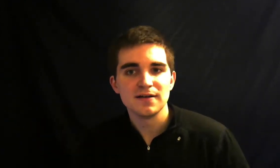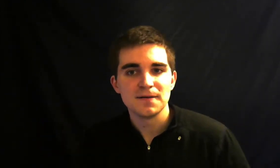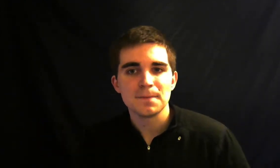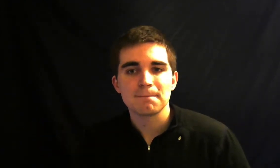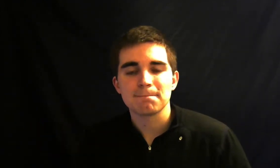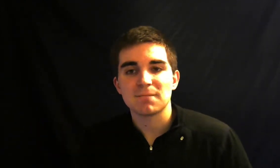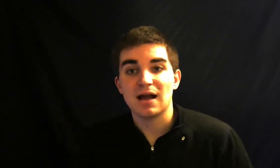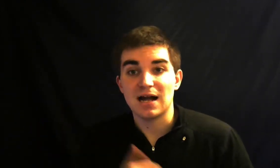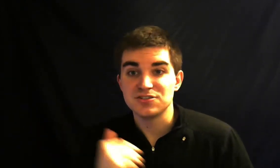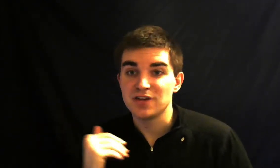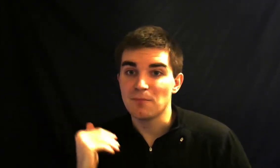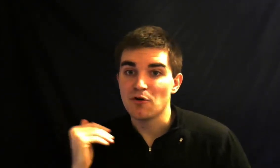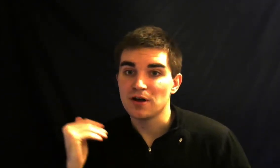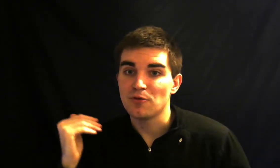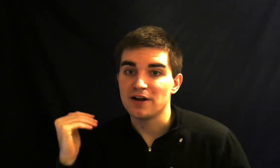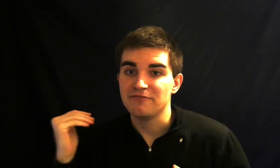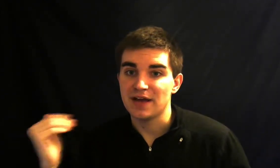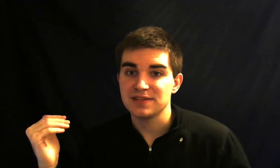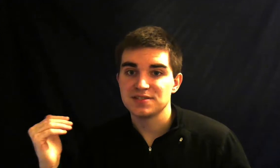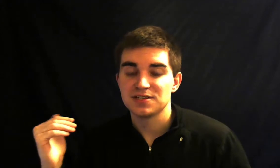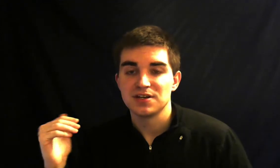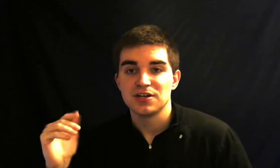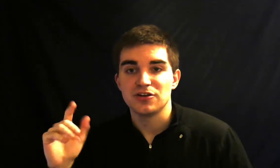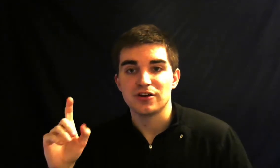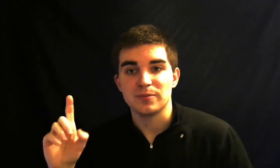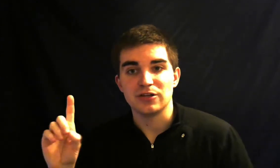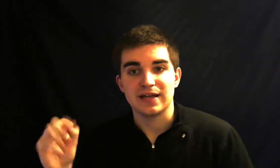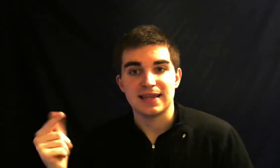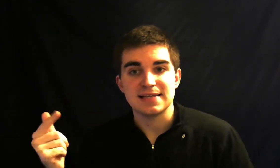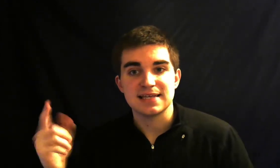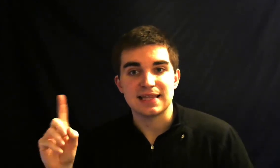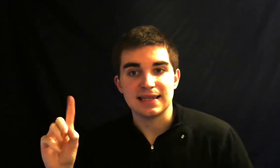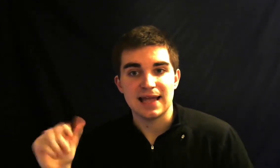as you get more and more advanced you're going to be looking less at the letters